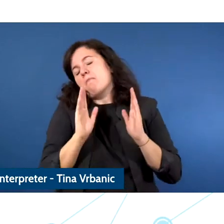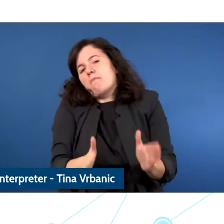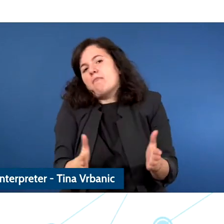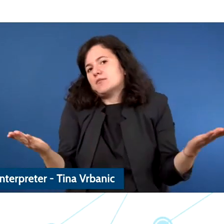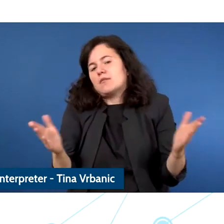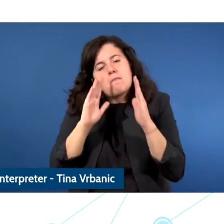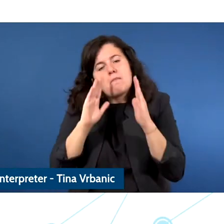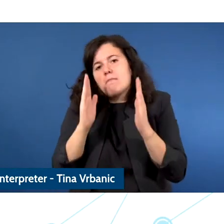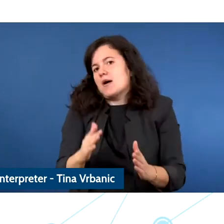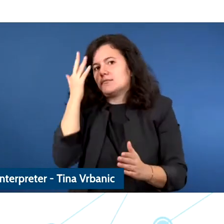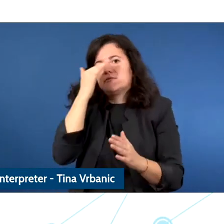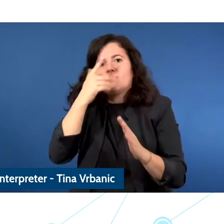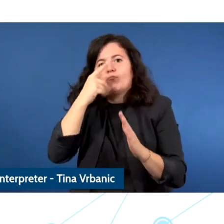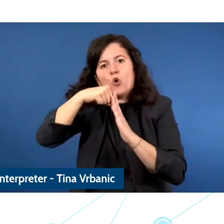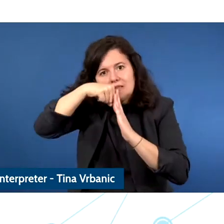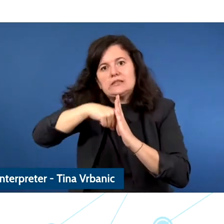But it needs to happen.